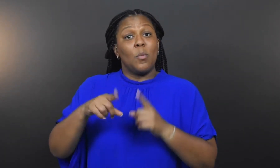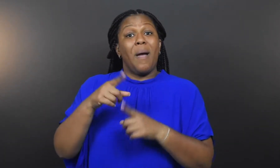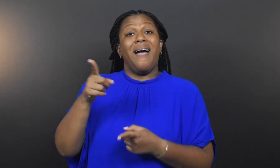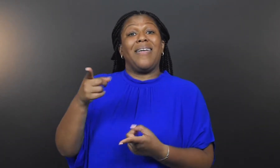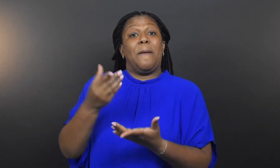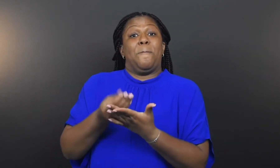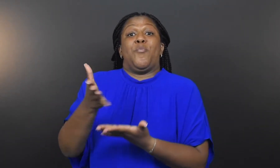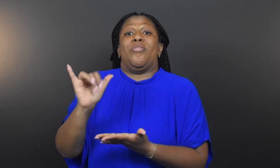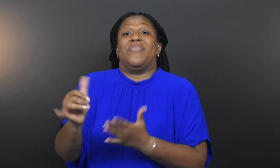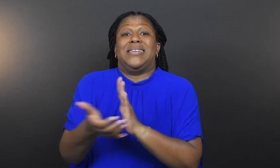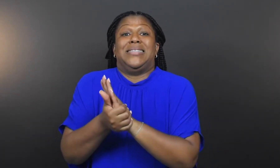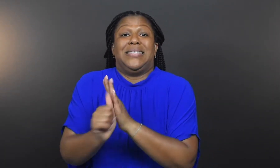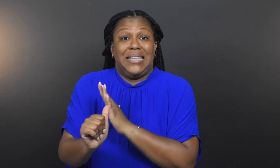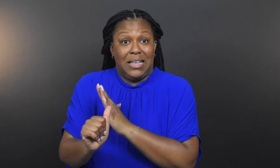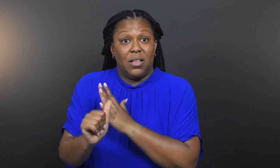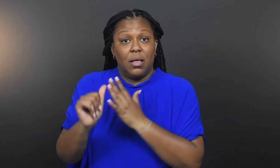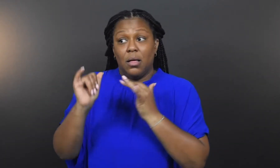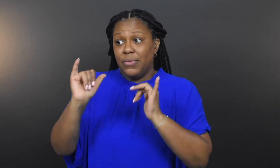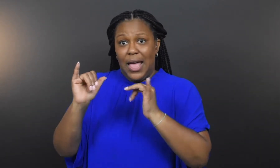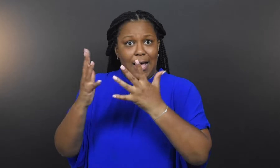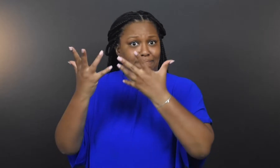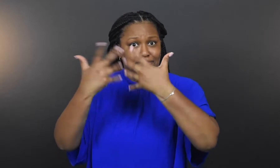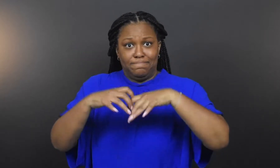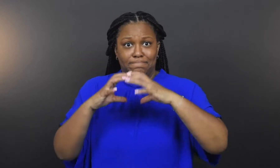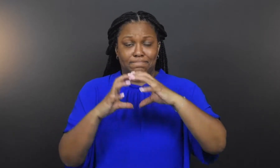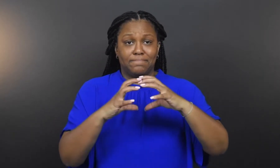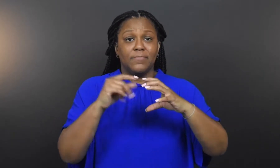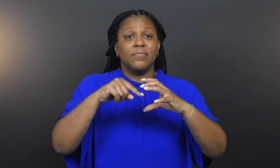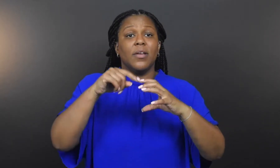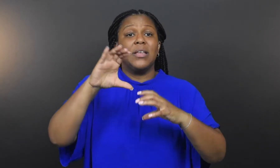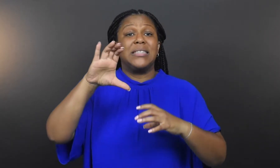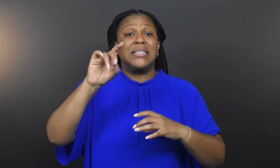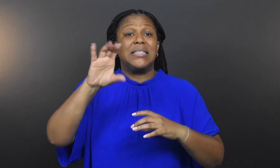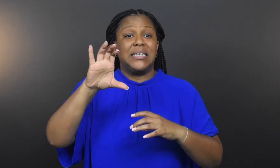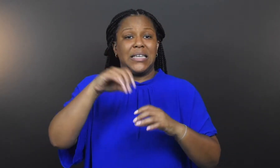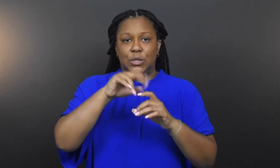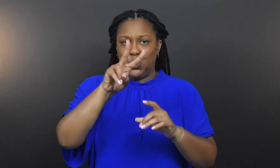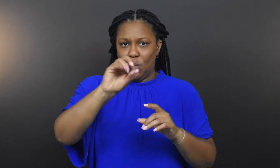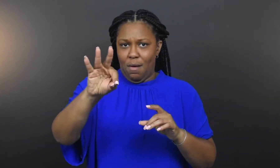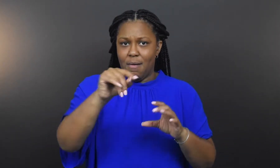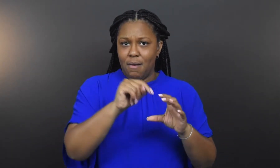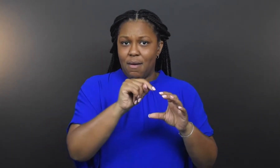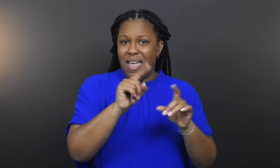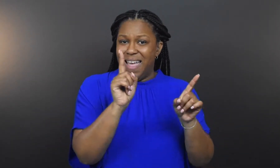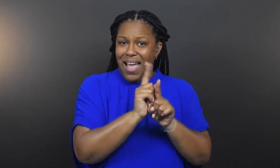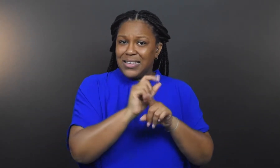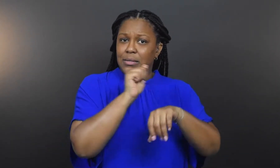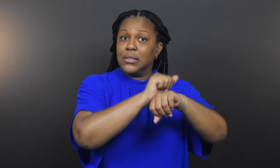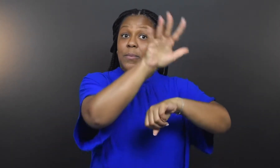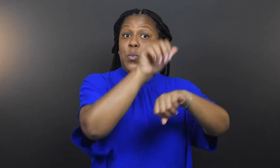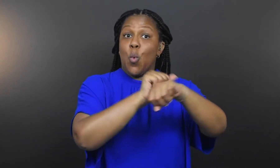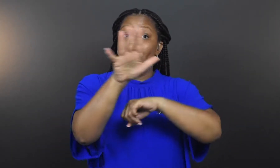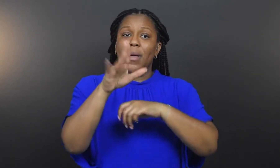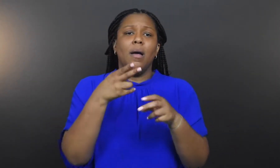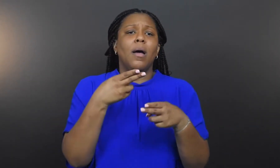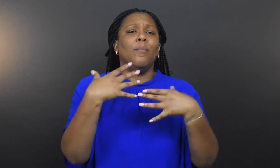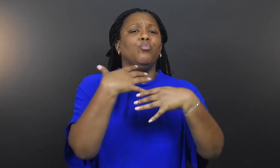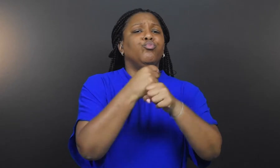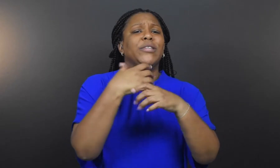When he brought that skill set to CDC in 2009 as a Deployment Briefing Coordinator during